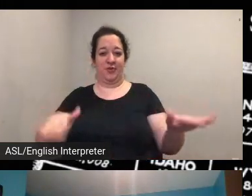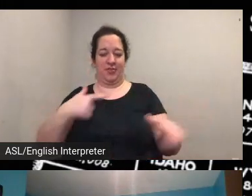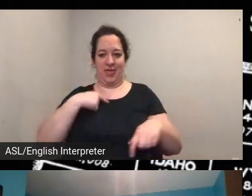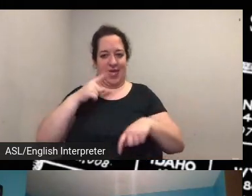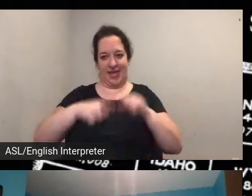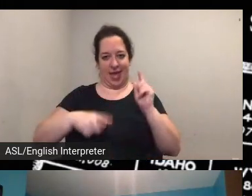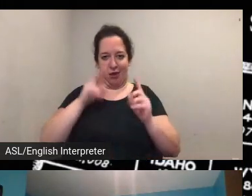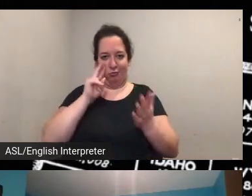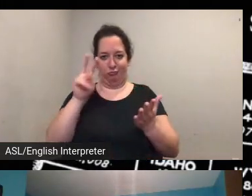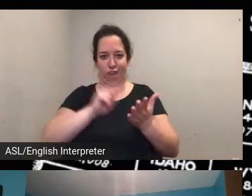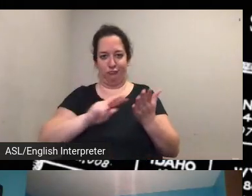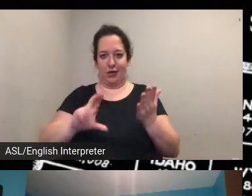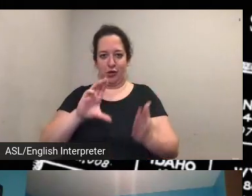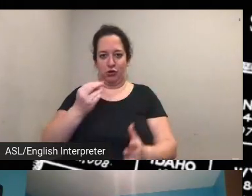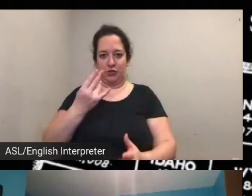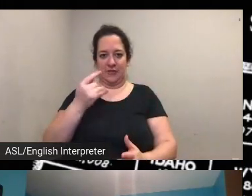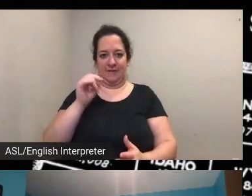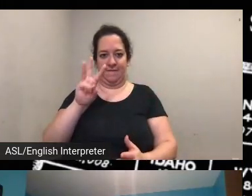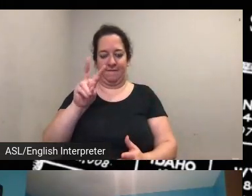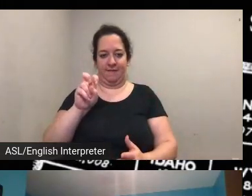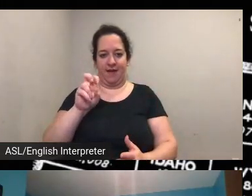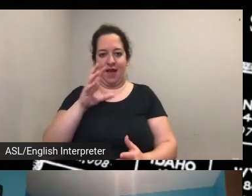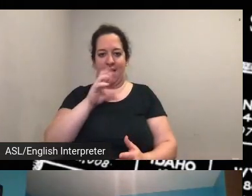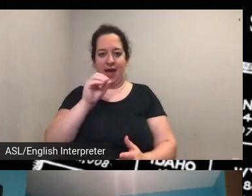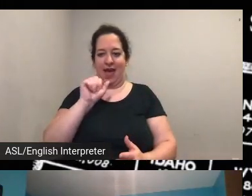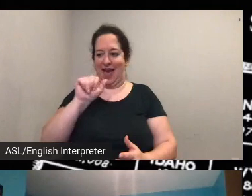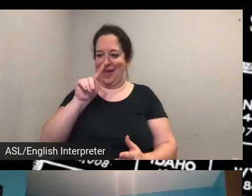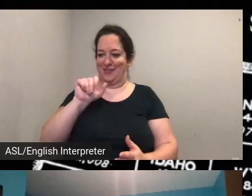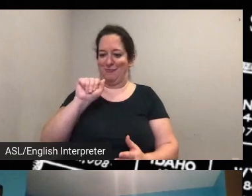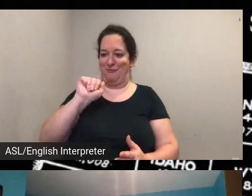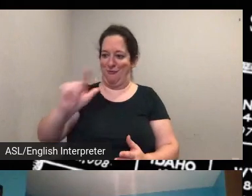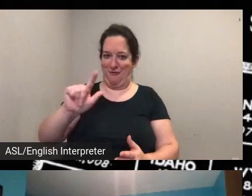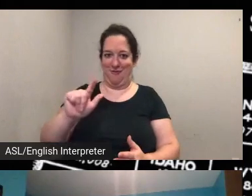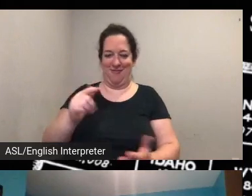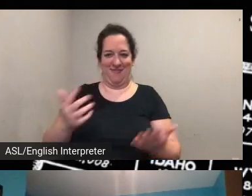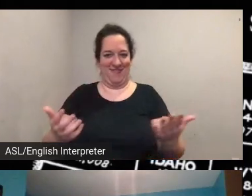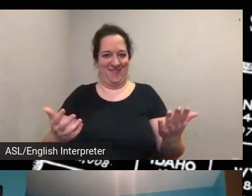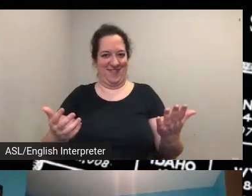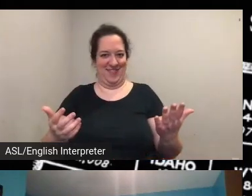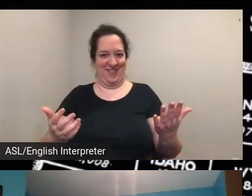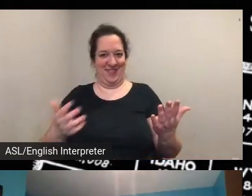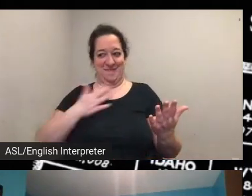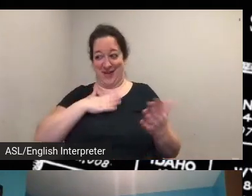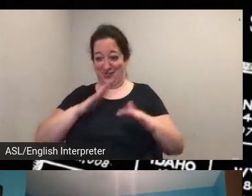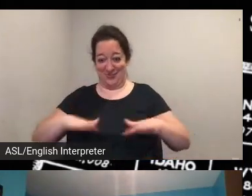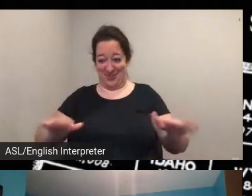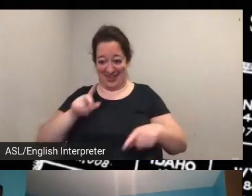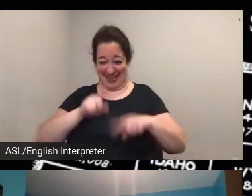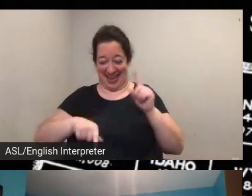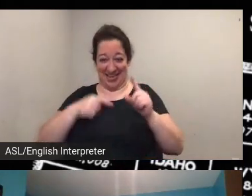at all so it's it's like this entire world of archived material is lost to them unless there's